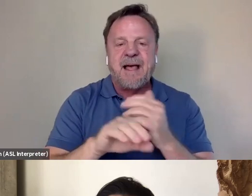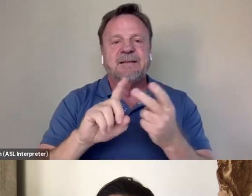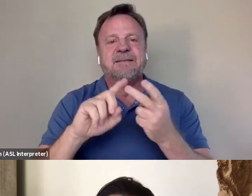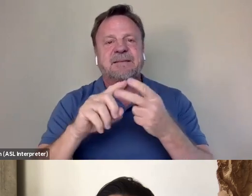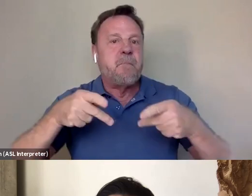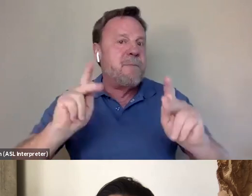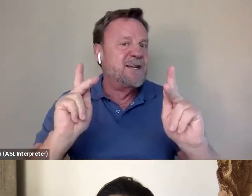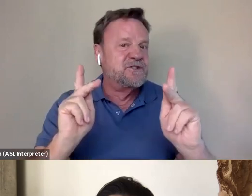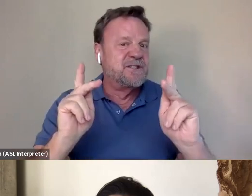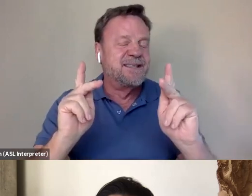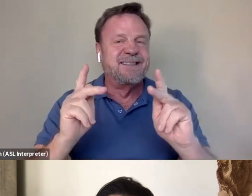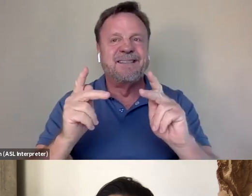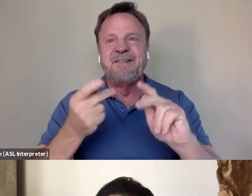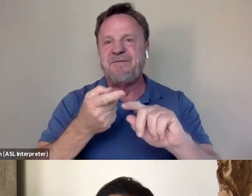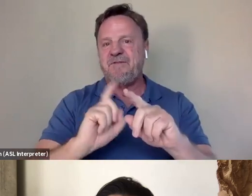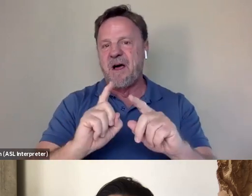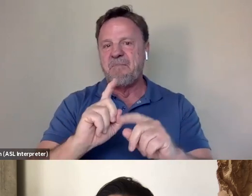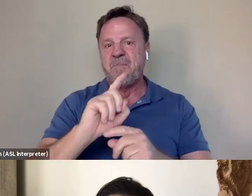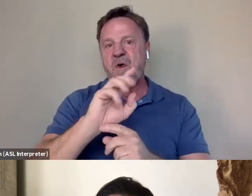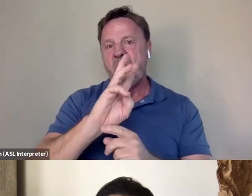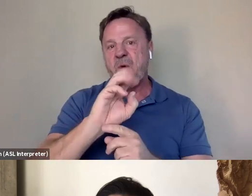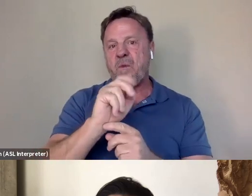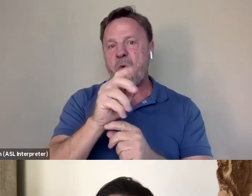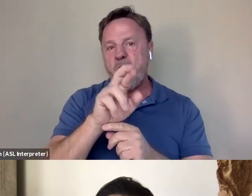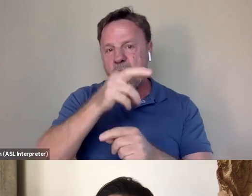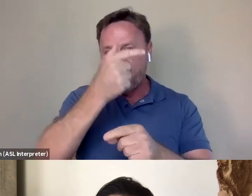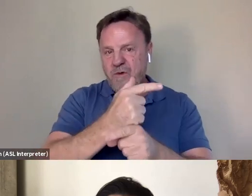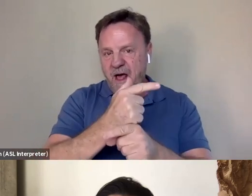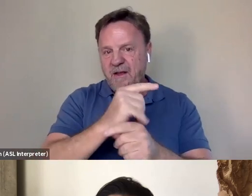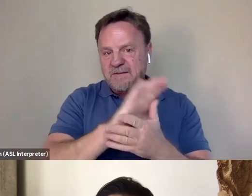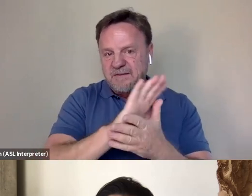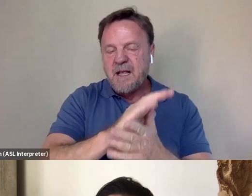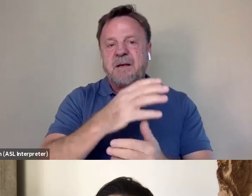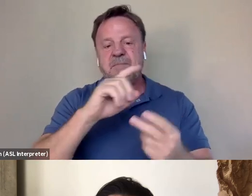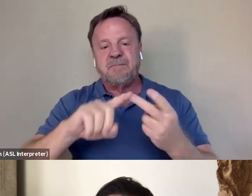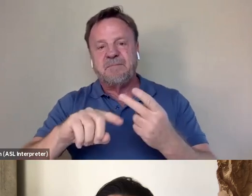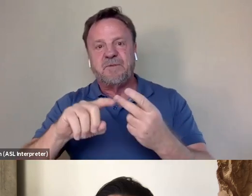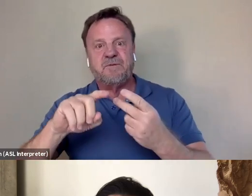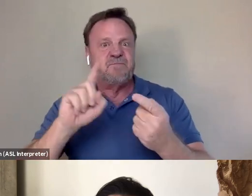with everyone from kind of Warner Brothers to, you know, the family. But yeah.